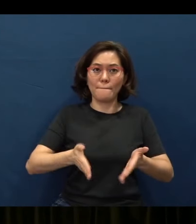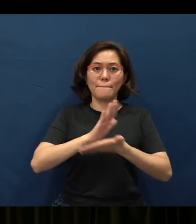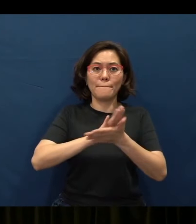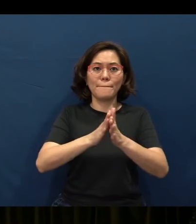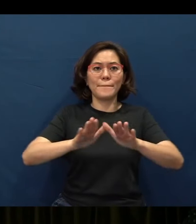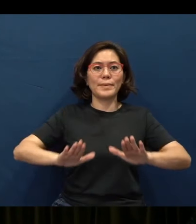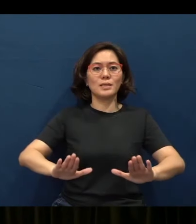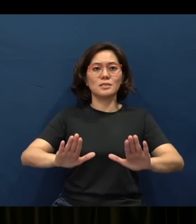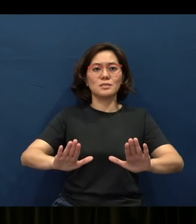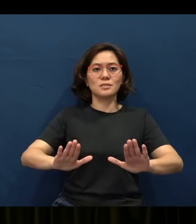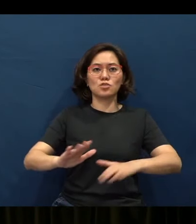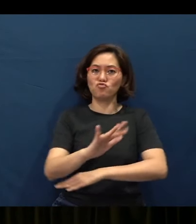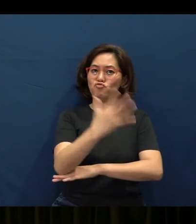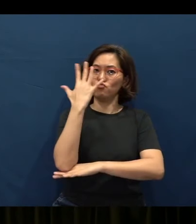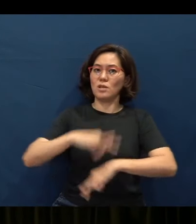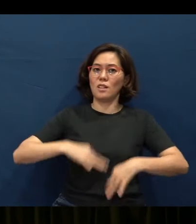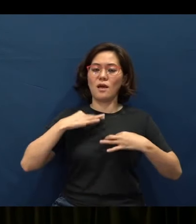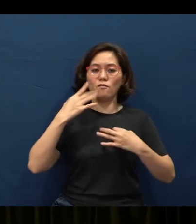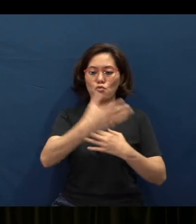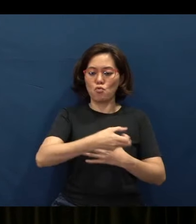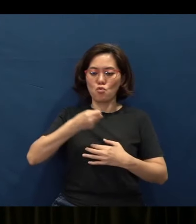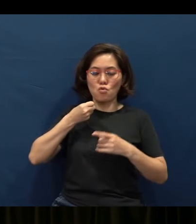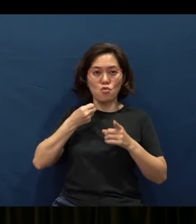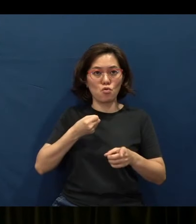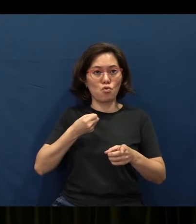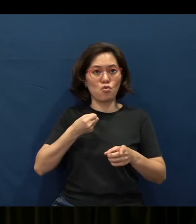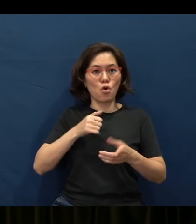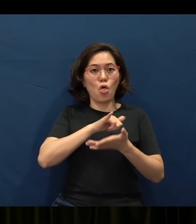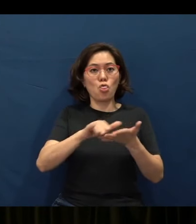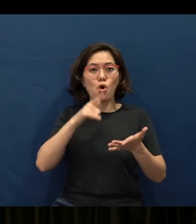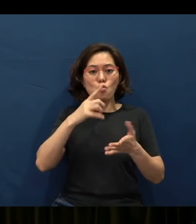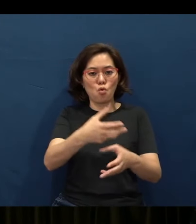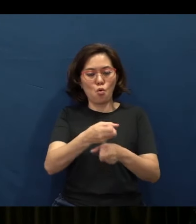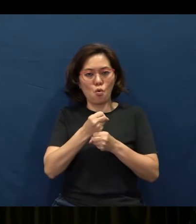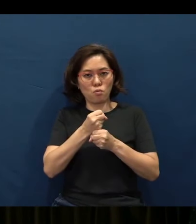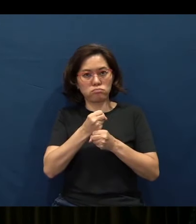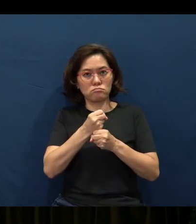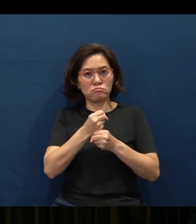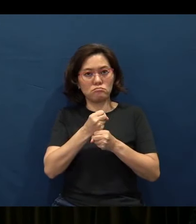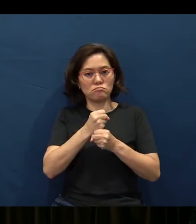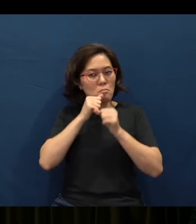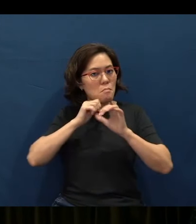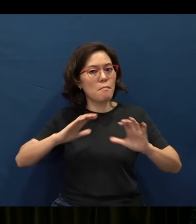She is a tree of life to those who take hold of her; those who hold her fast will be blessed.”